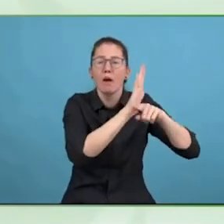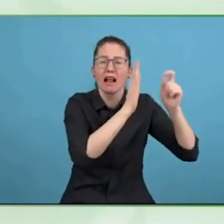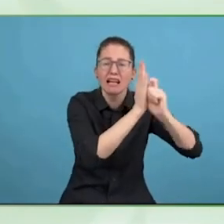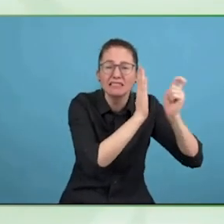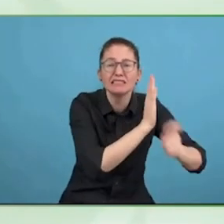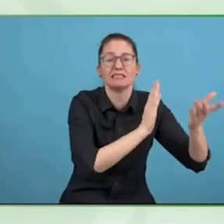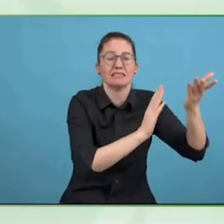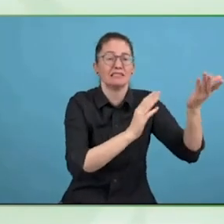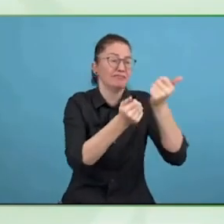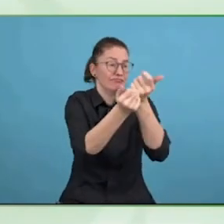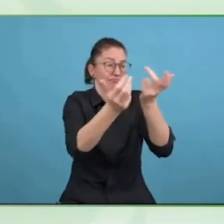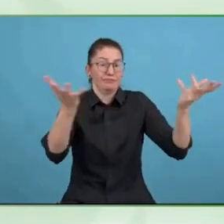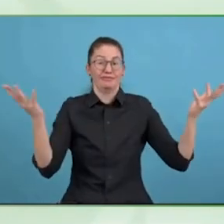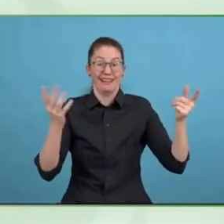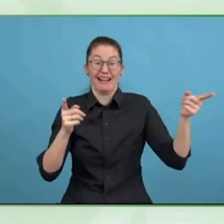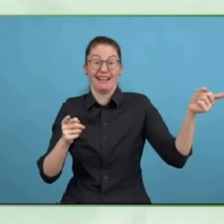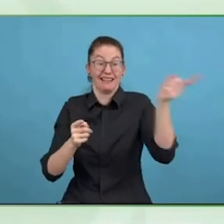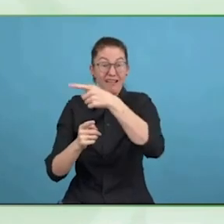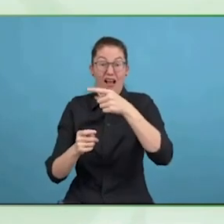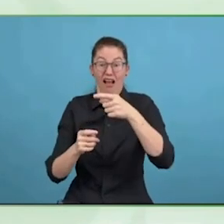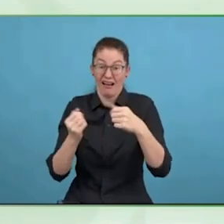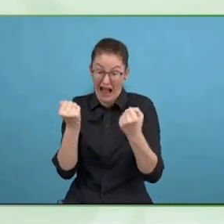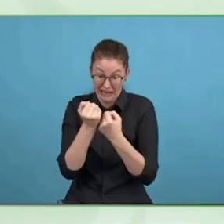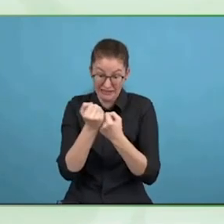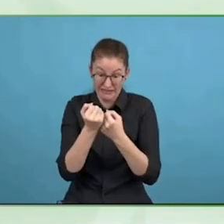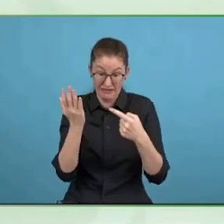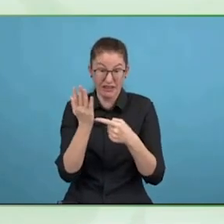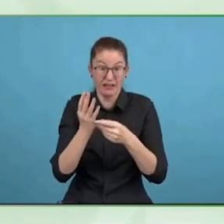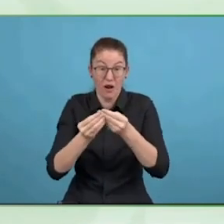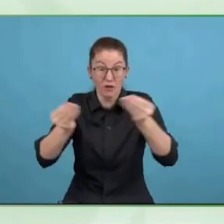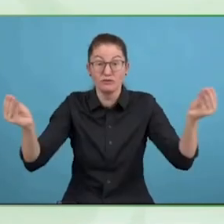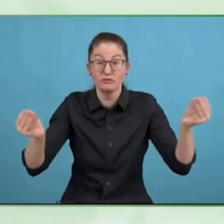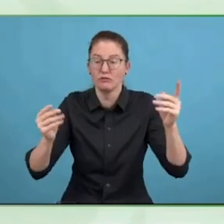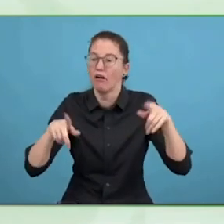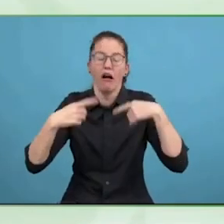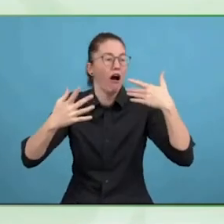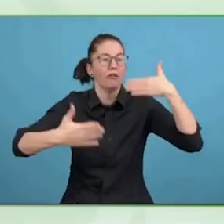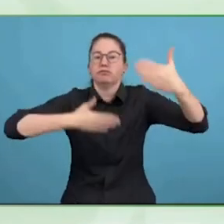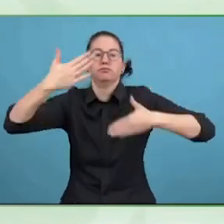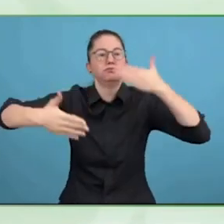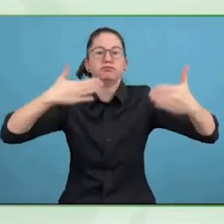We not only have this interesting discussion going on, but we also have our graphic facilitation.